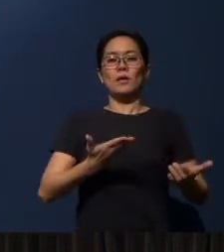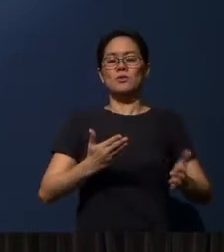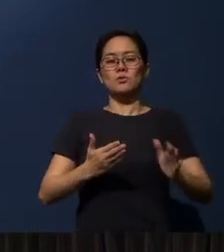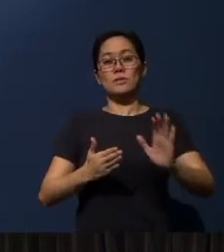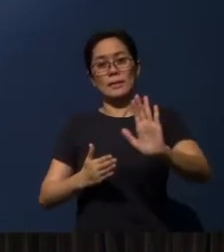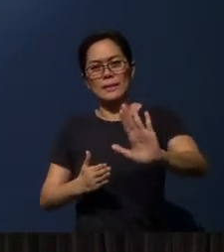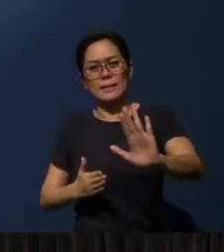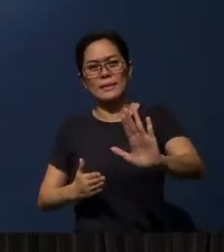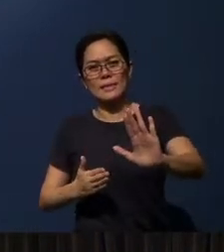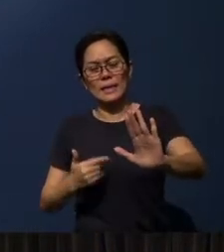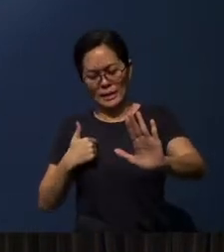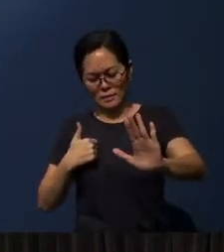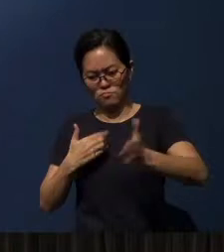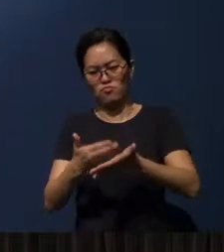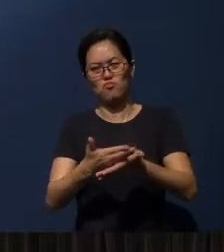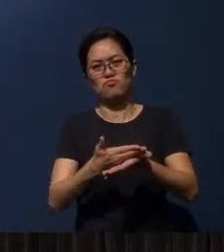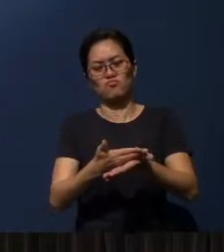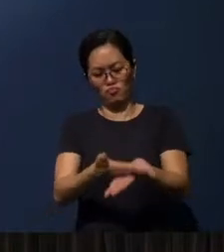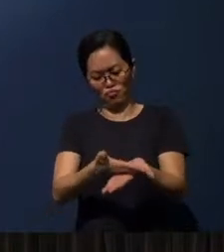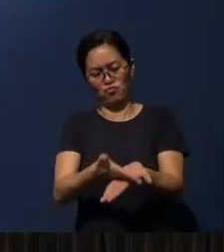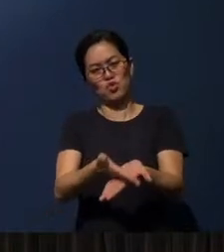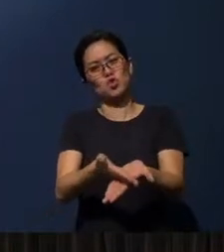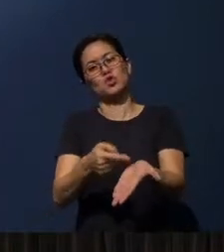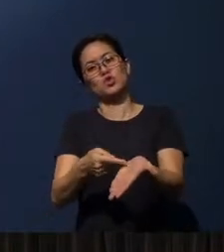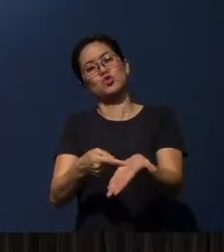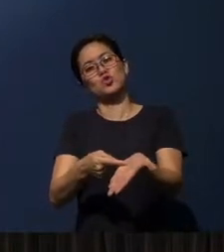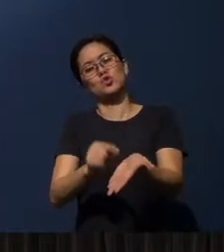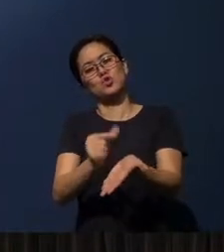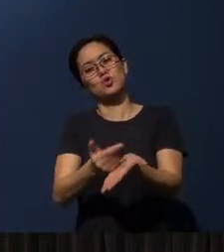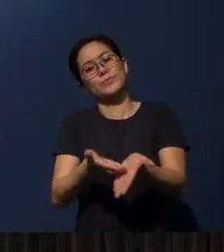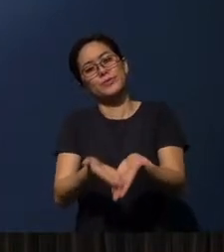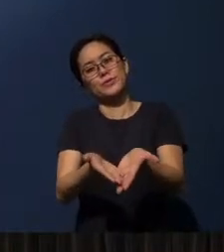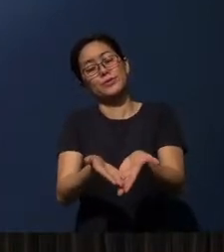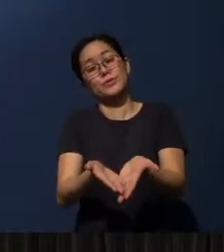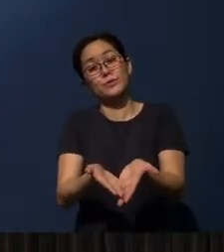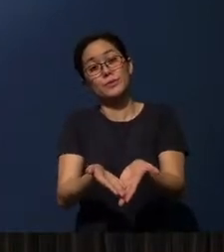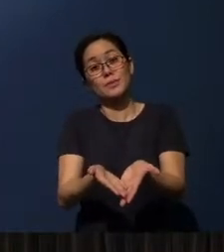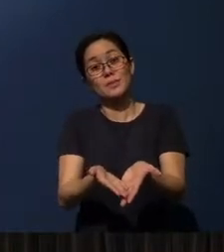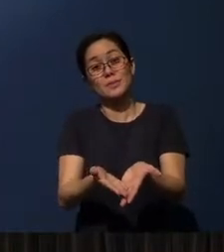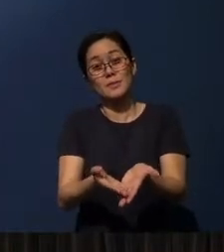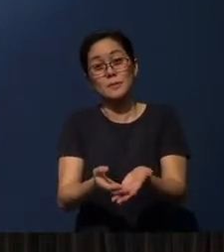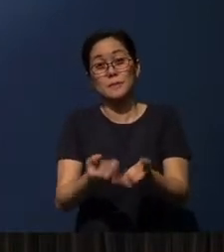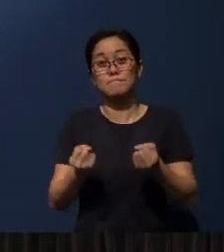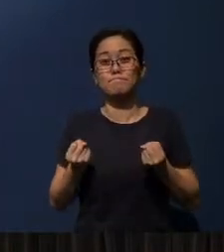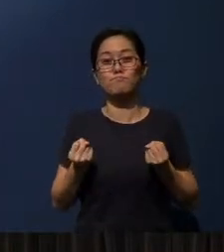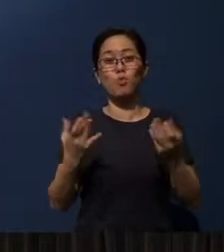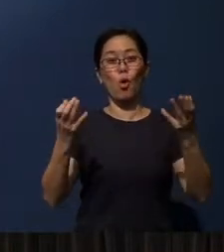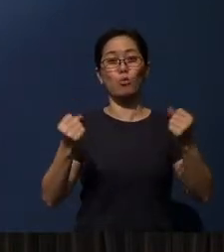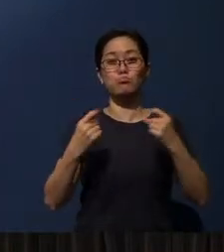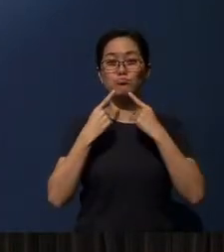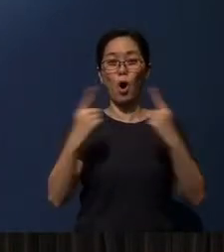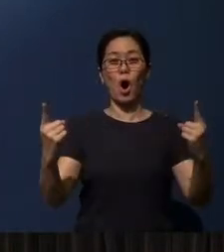and tell me, “Let me share with you the gospel.” It was a proclamation that was being heard,